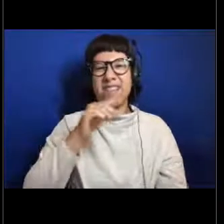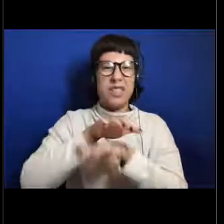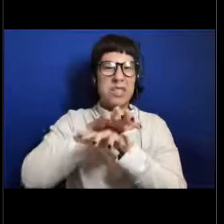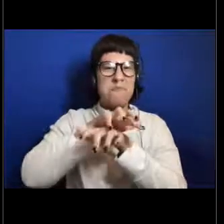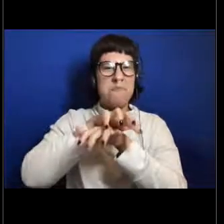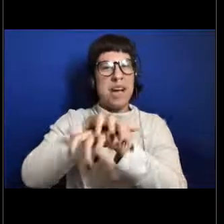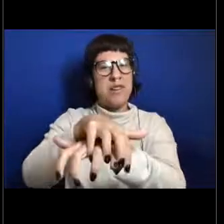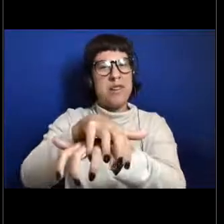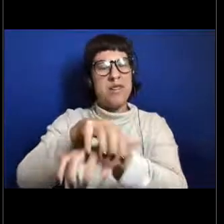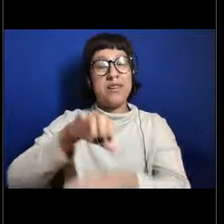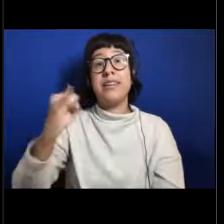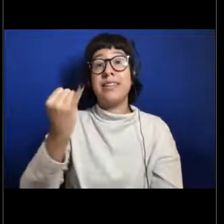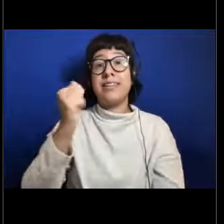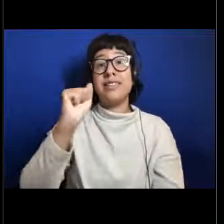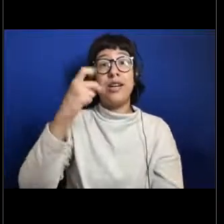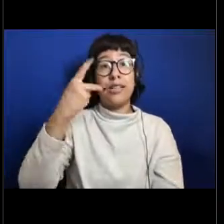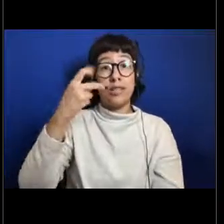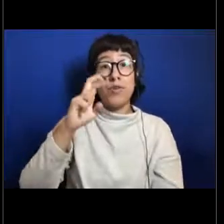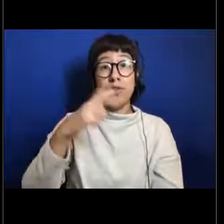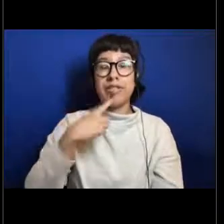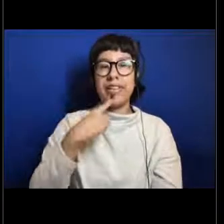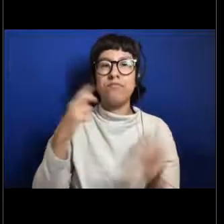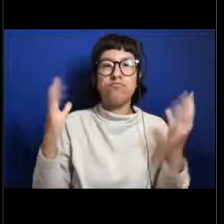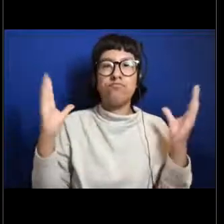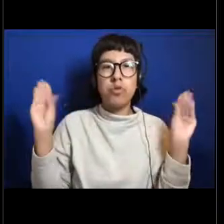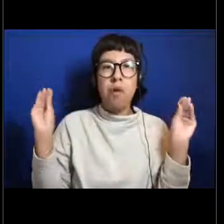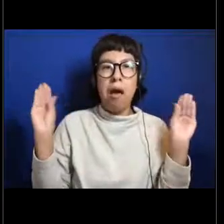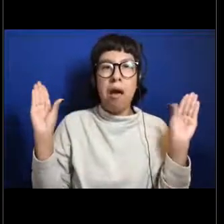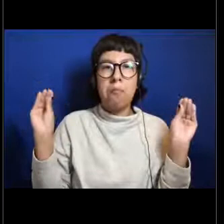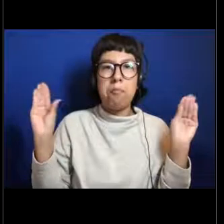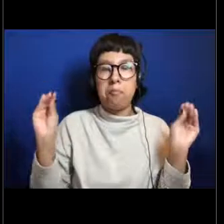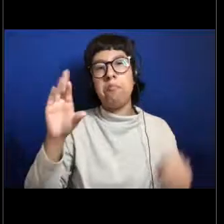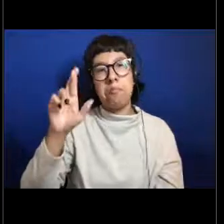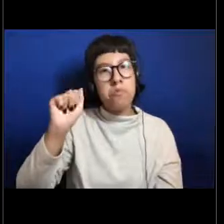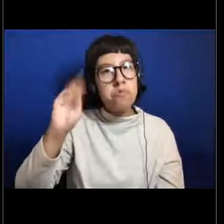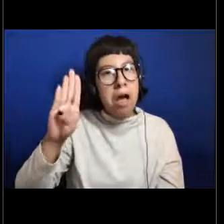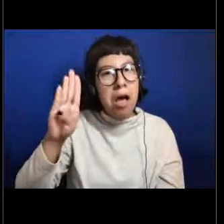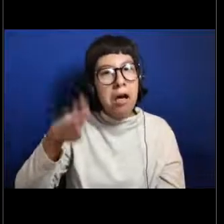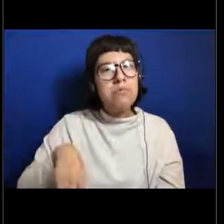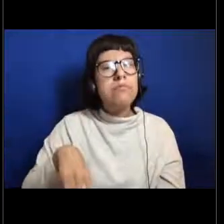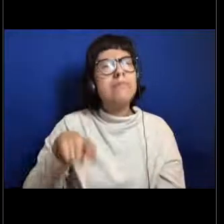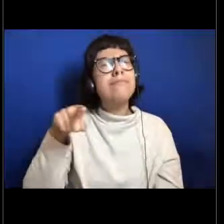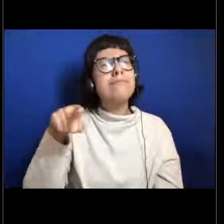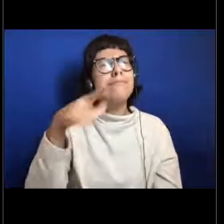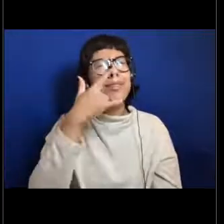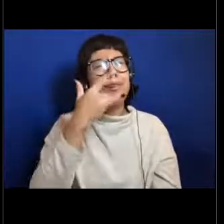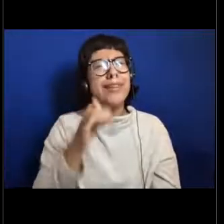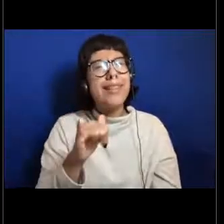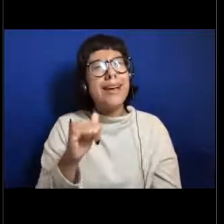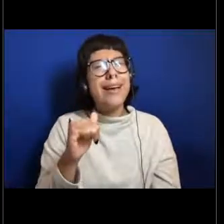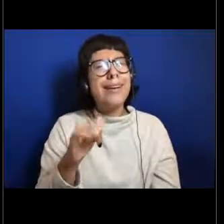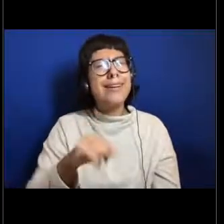Jasper says crab. Chris says surgical tubing. They're the creepiest thing in the deep sea.